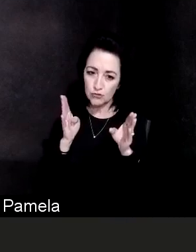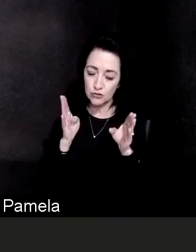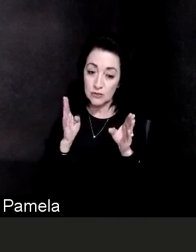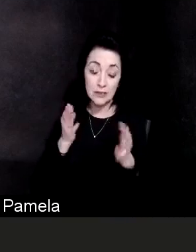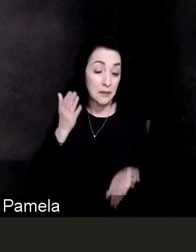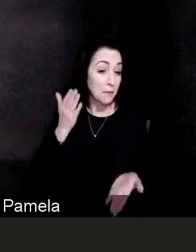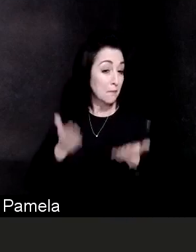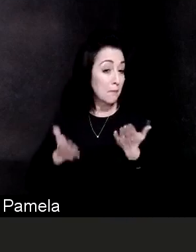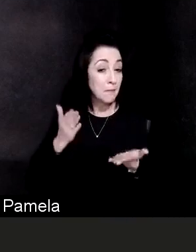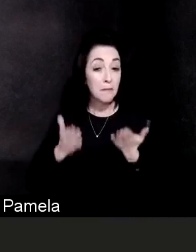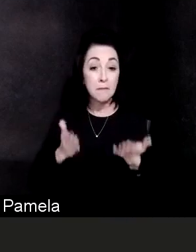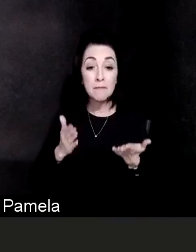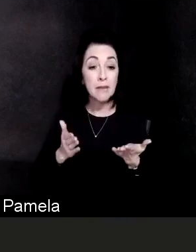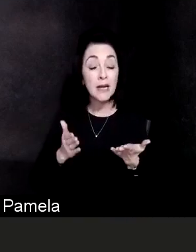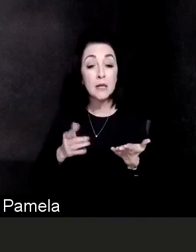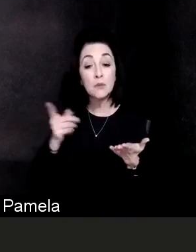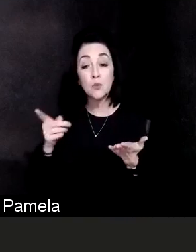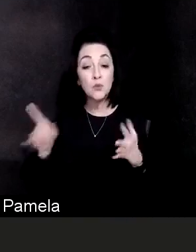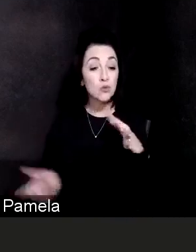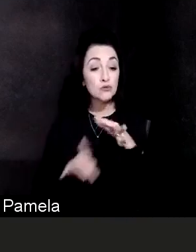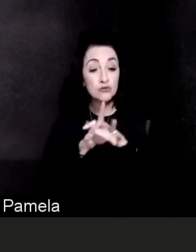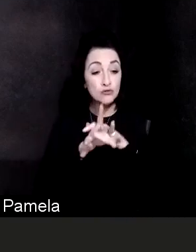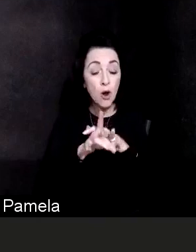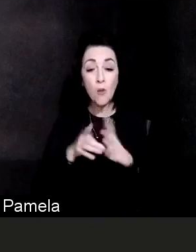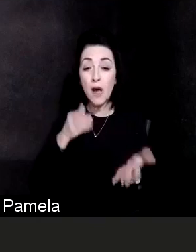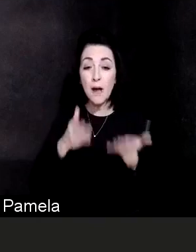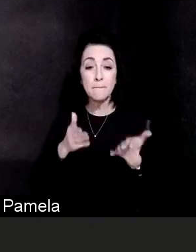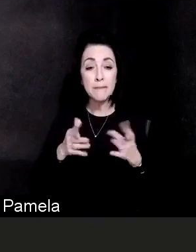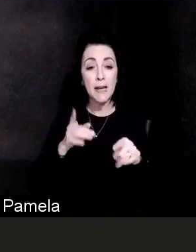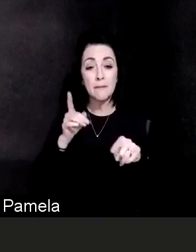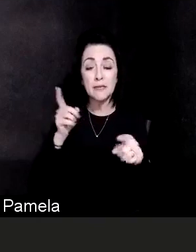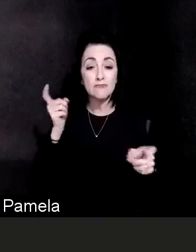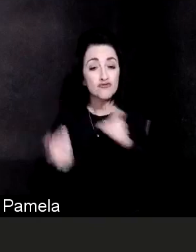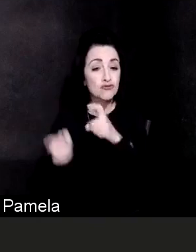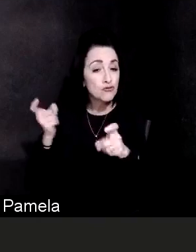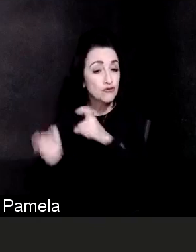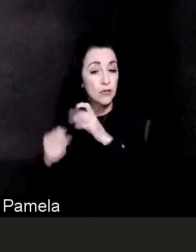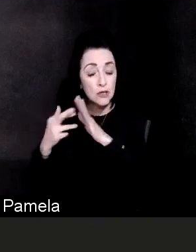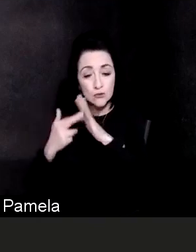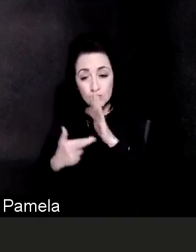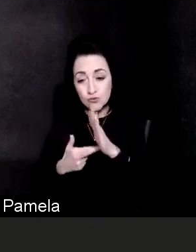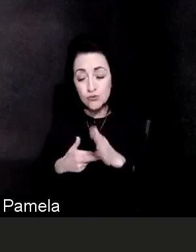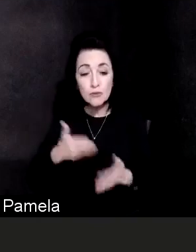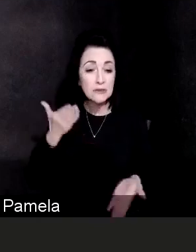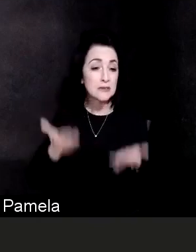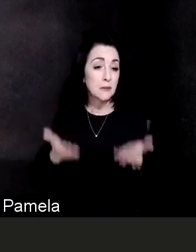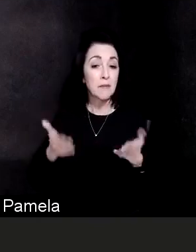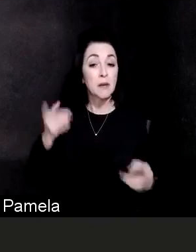over the next several weeks as we face significant volumes here in the hospital.